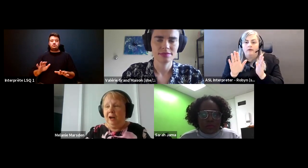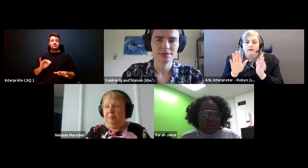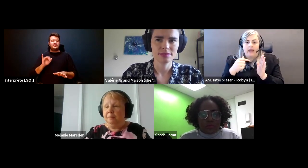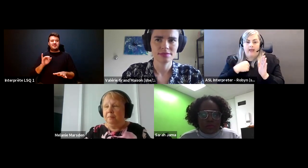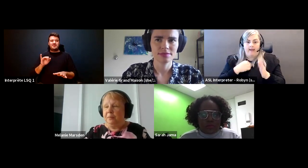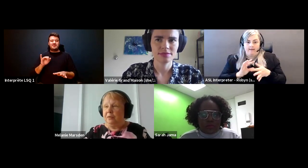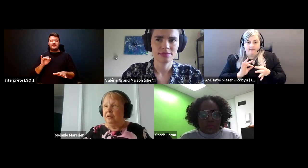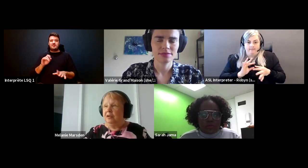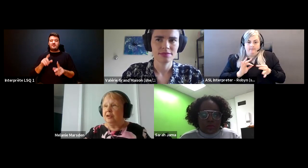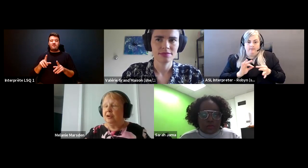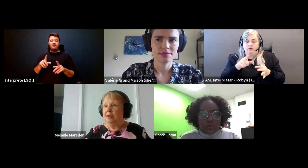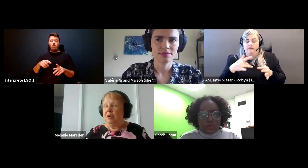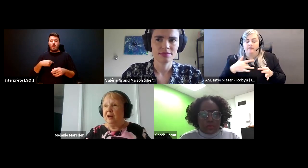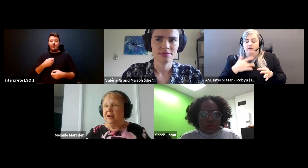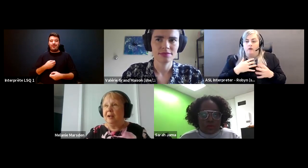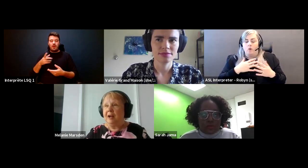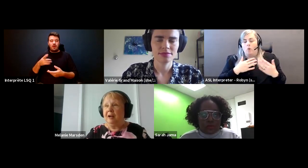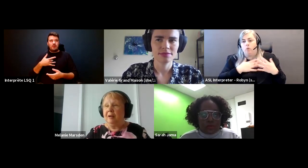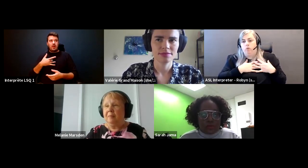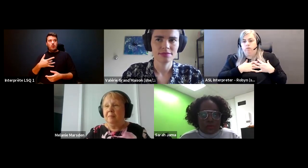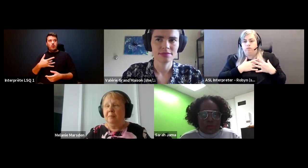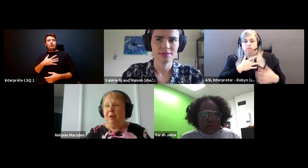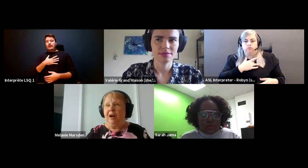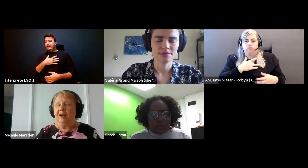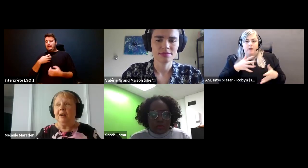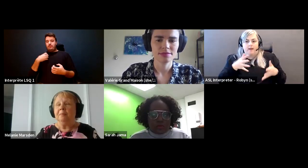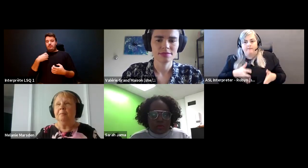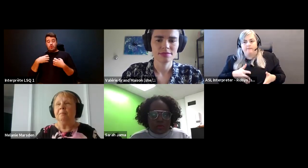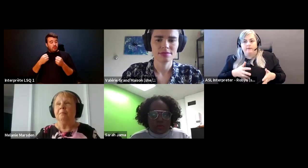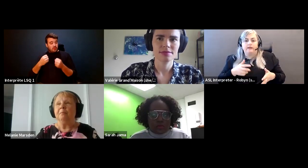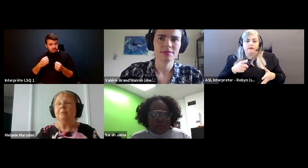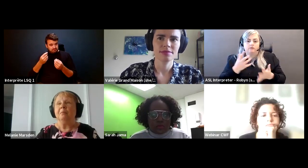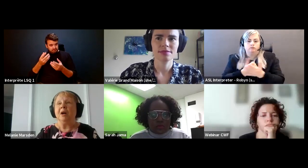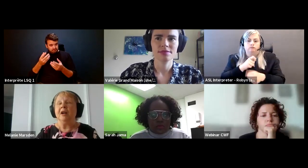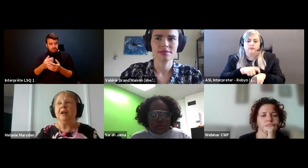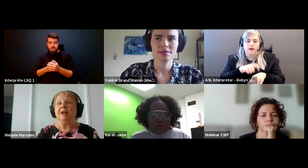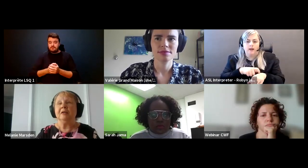Melanie Marsden: And so. Melanie Marsden: My am my.